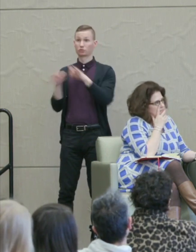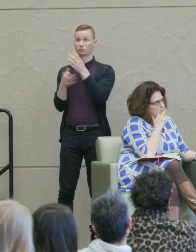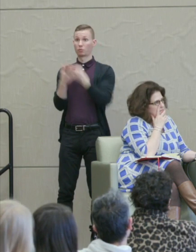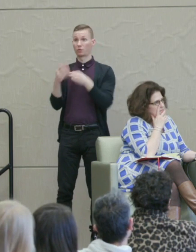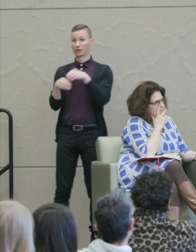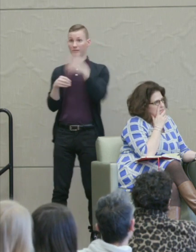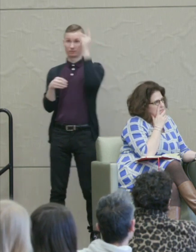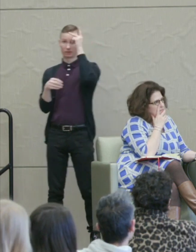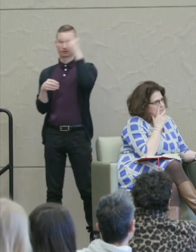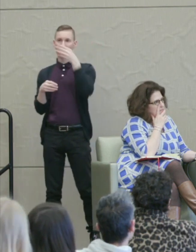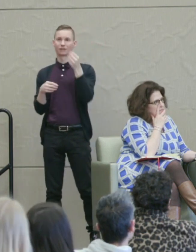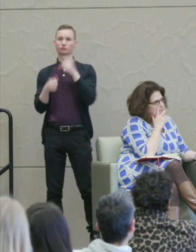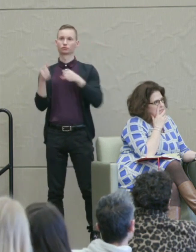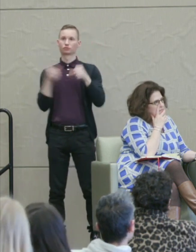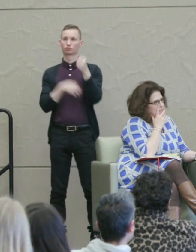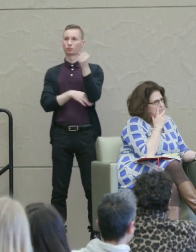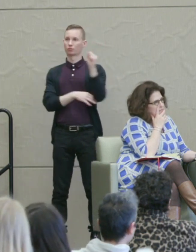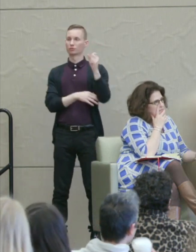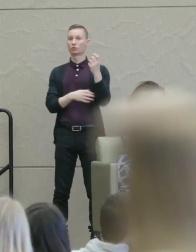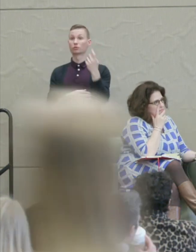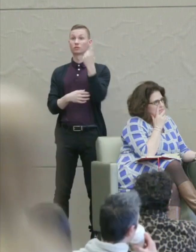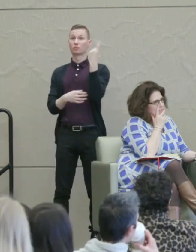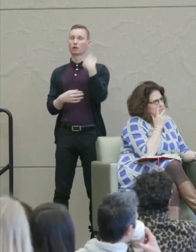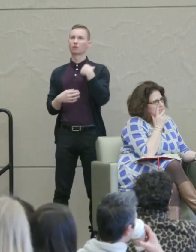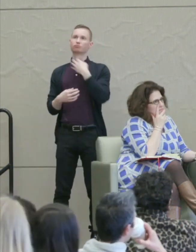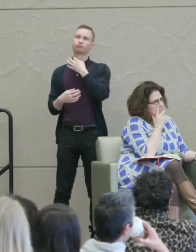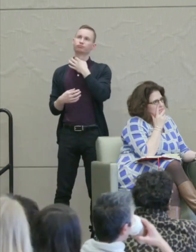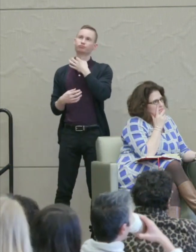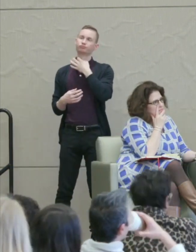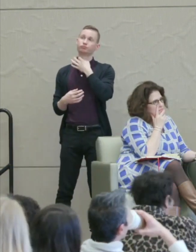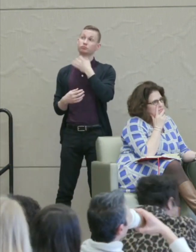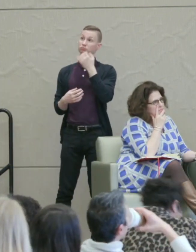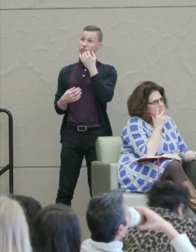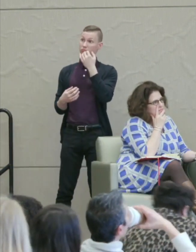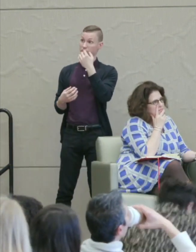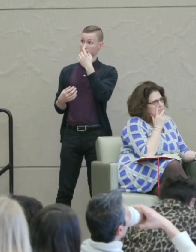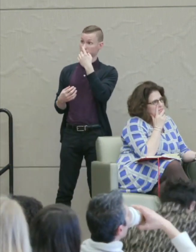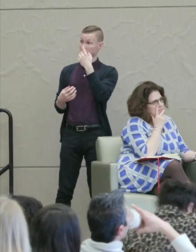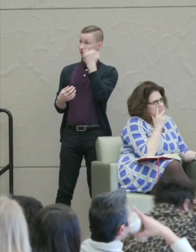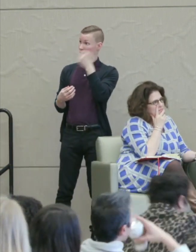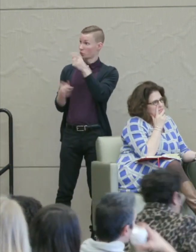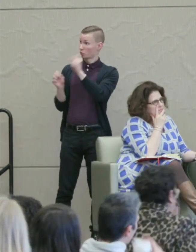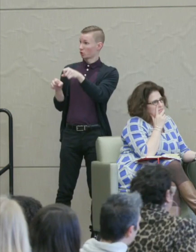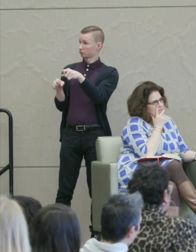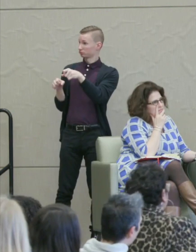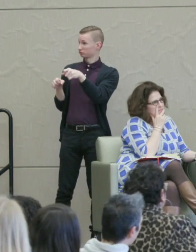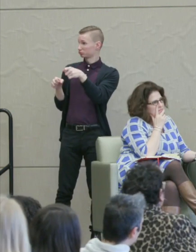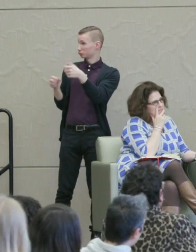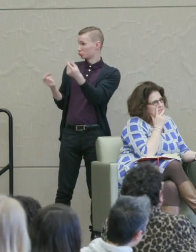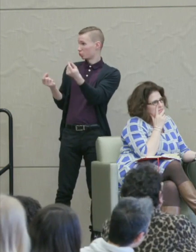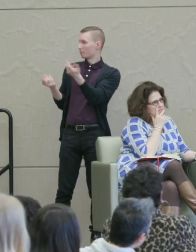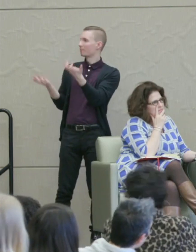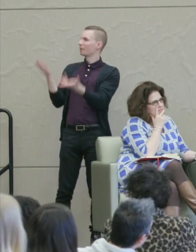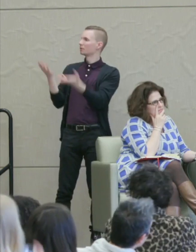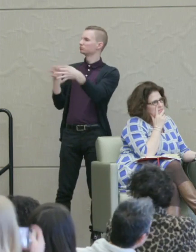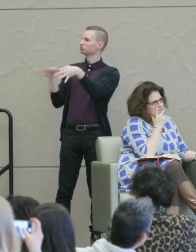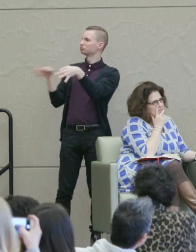and also in social movements. So one of the things I was wondering if you could do is to maybe just talk a bit about